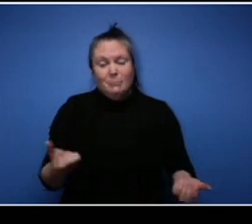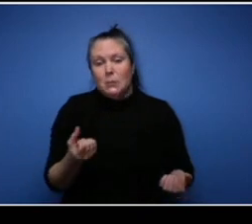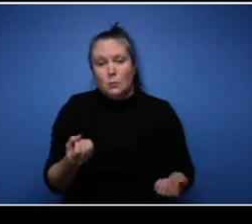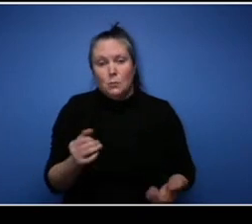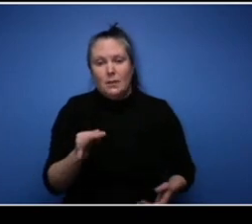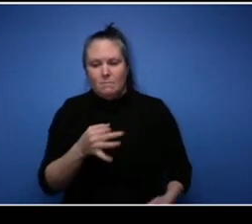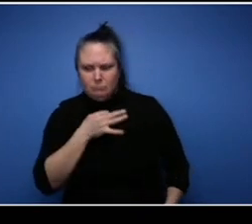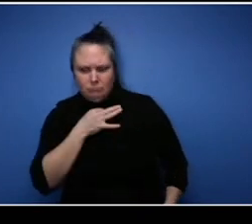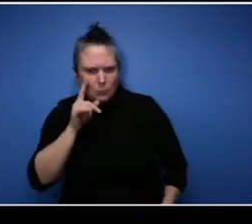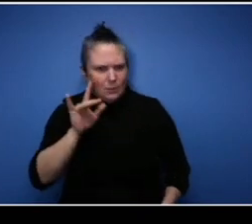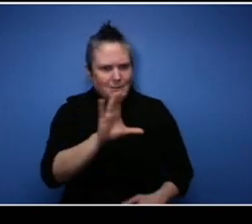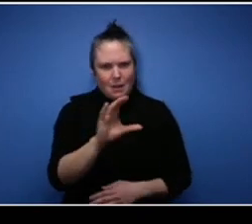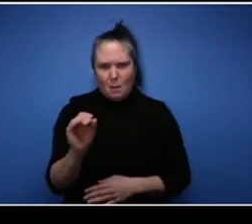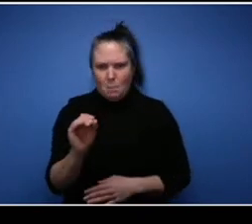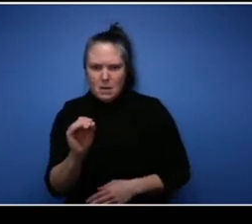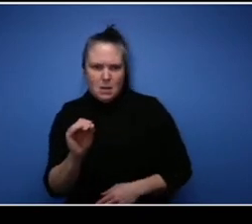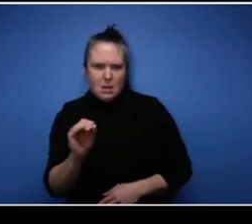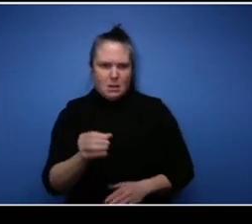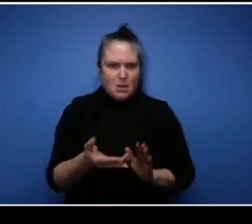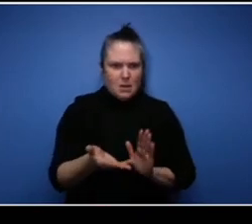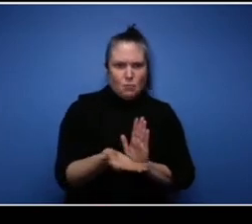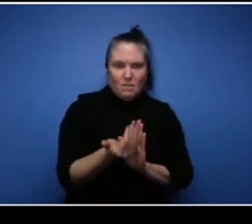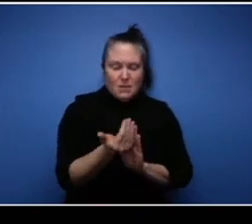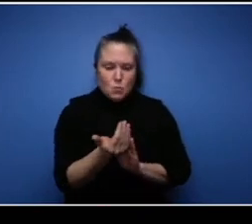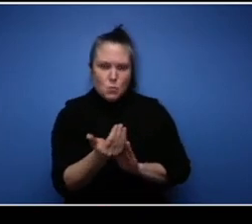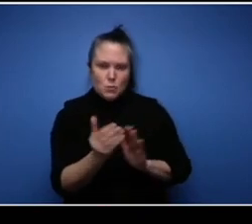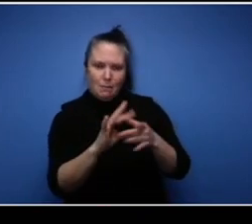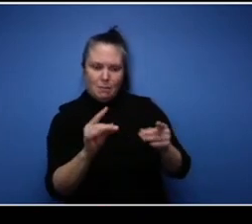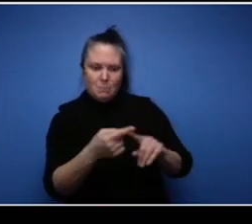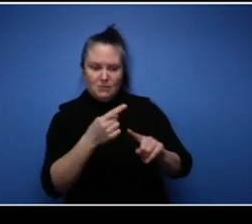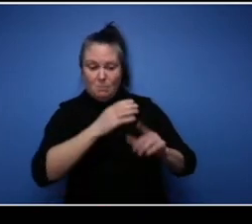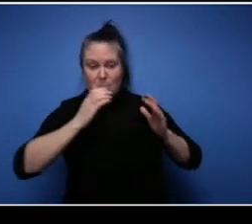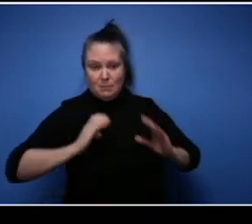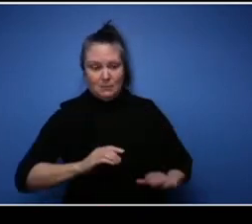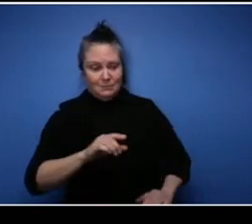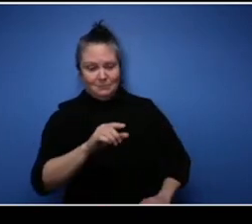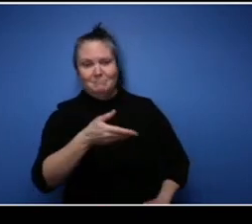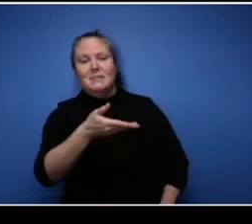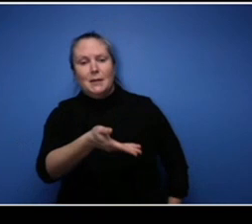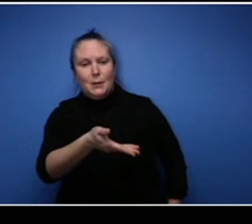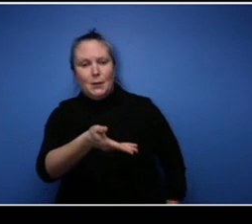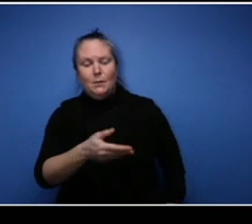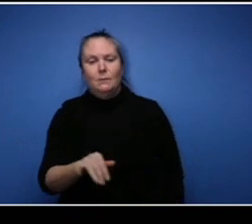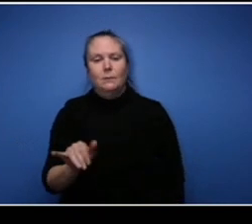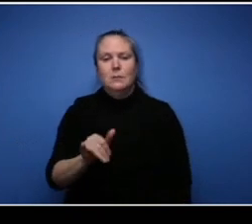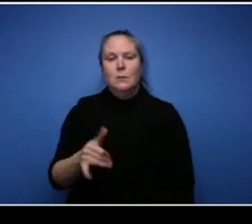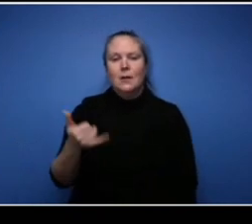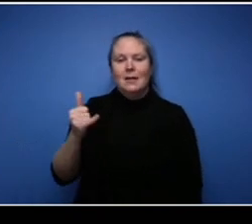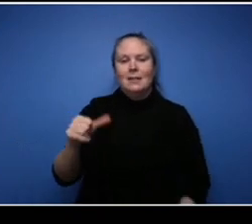got some great reviews there. Also the Yellow Pages we have a nice ad in there that's uh